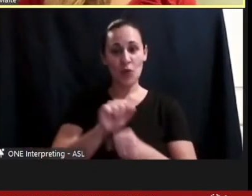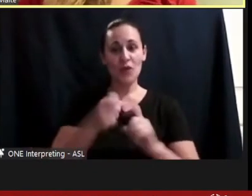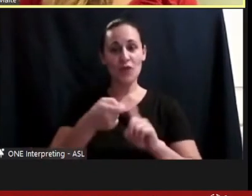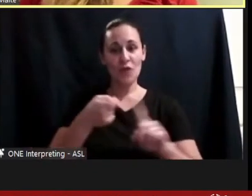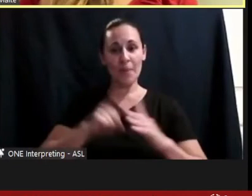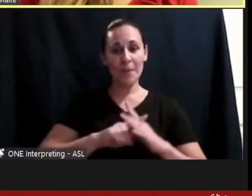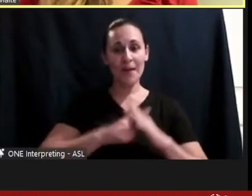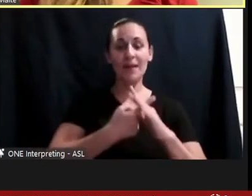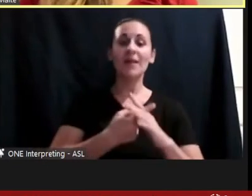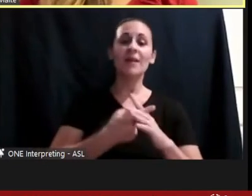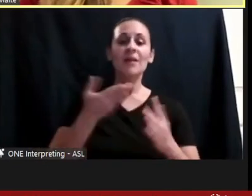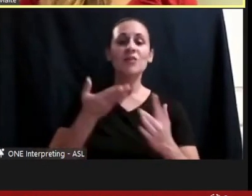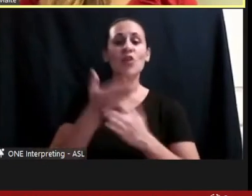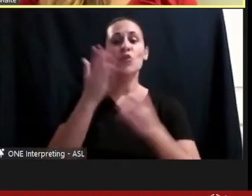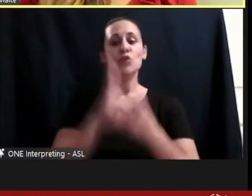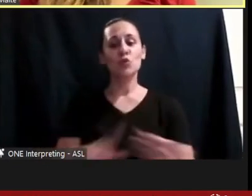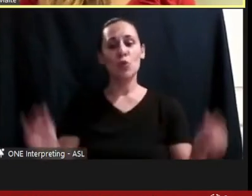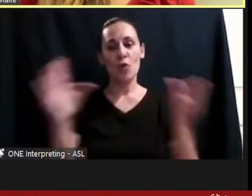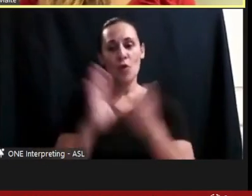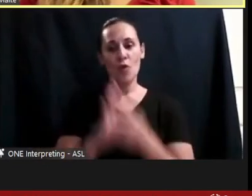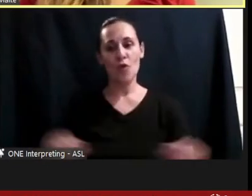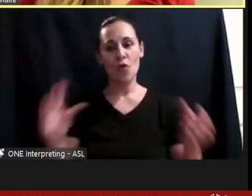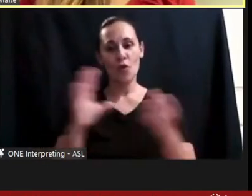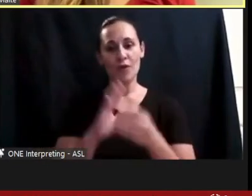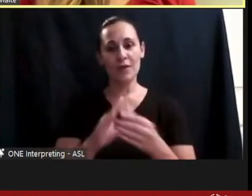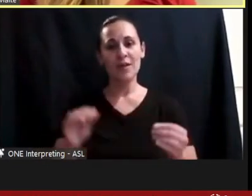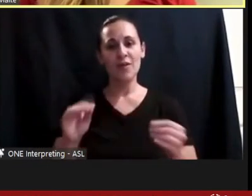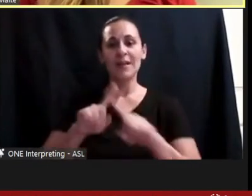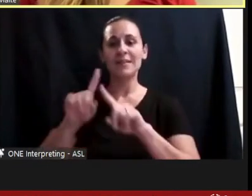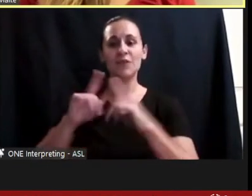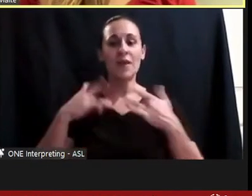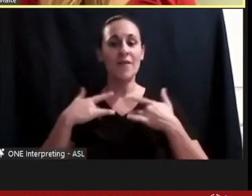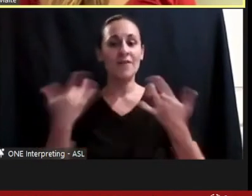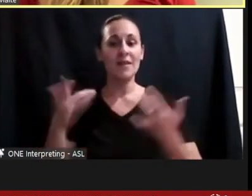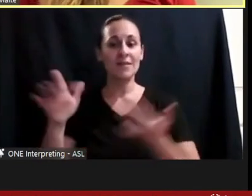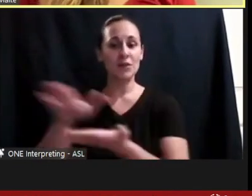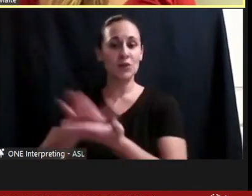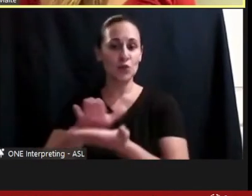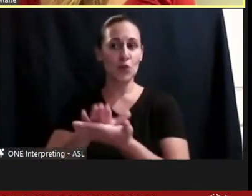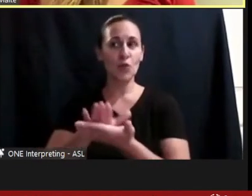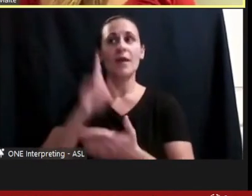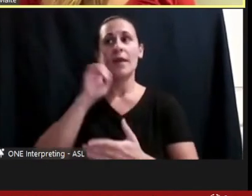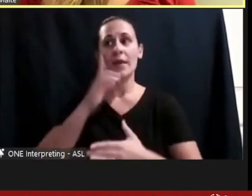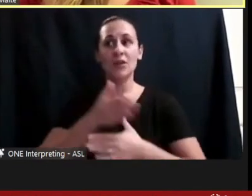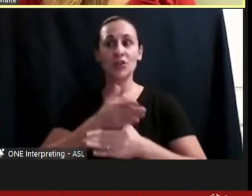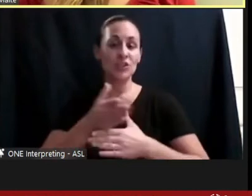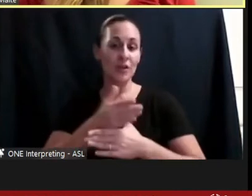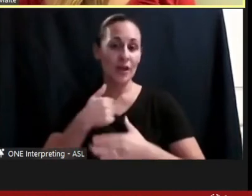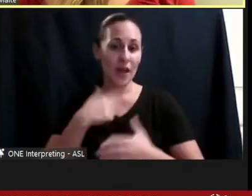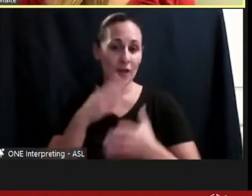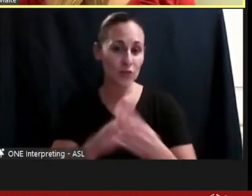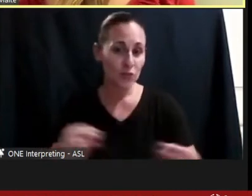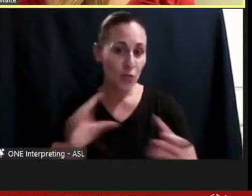events that we had a med school, and I think sharing our stories and just being open to